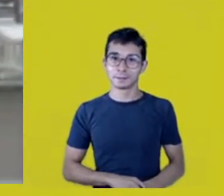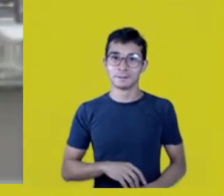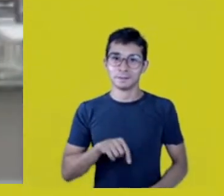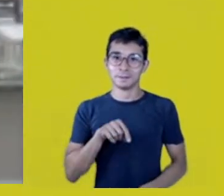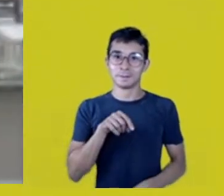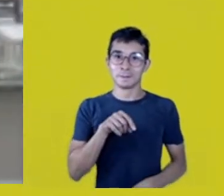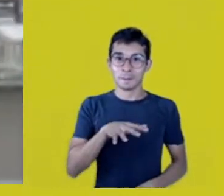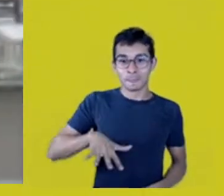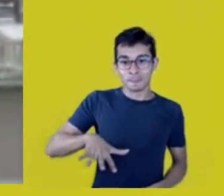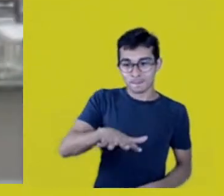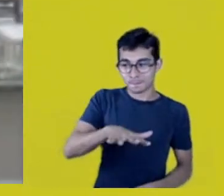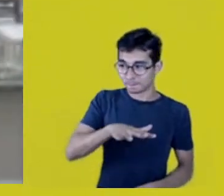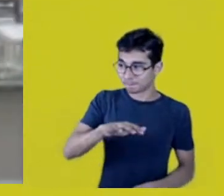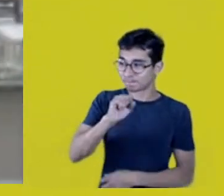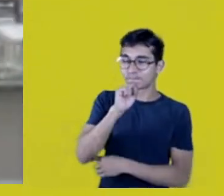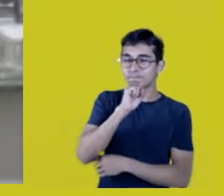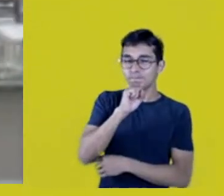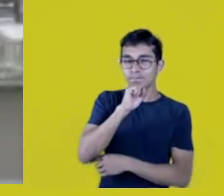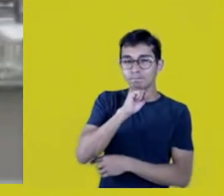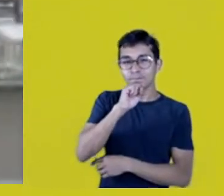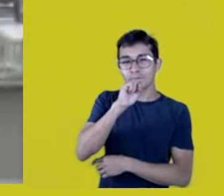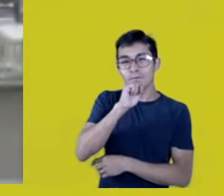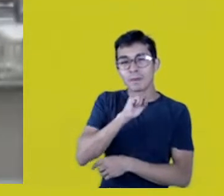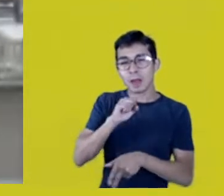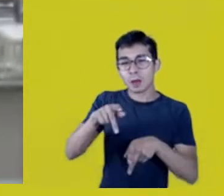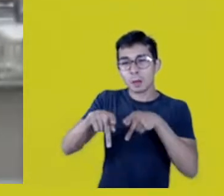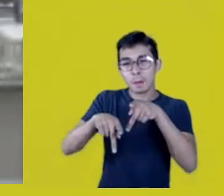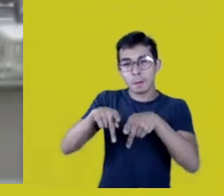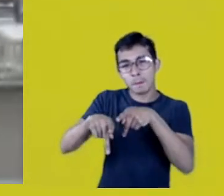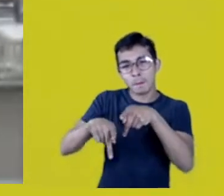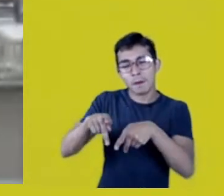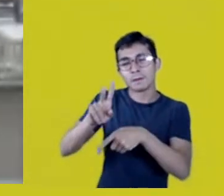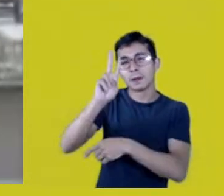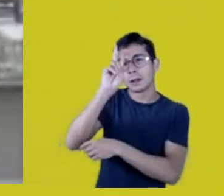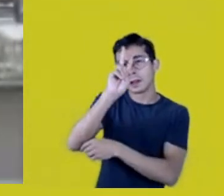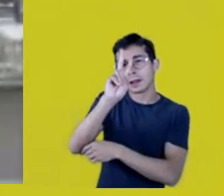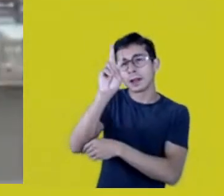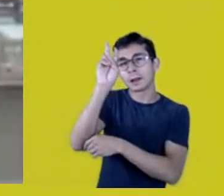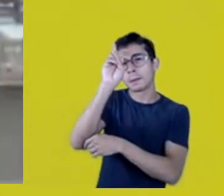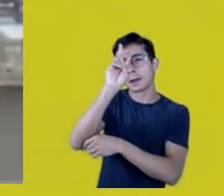Mura to remember